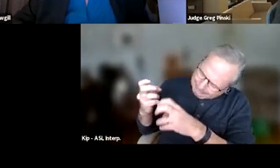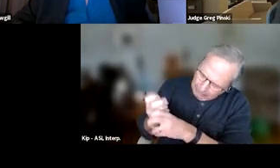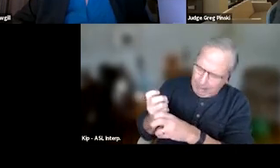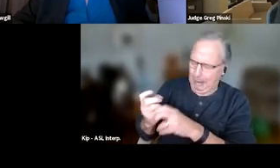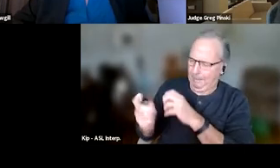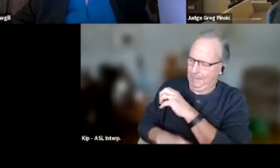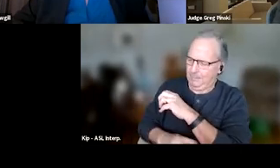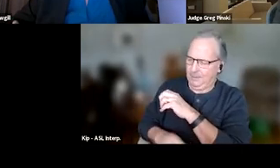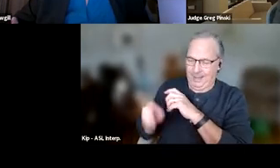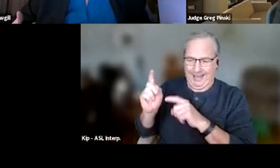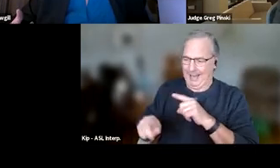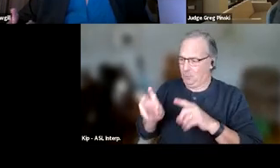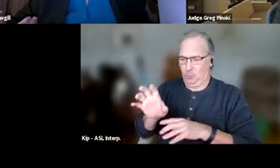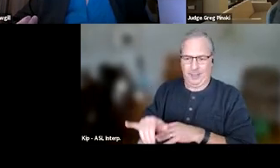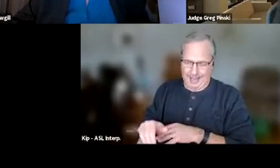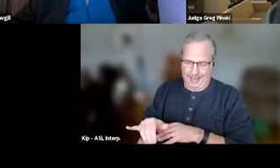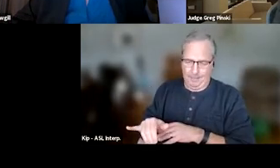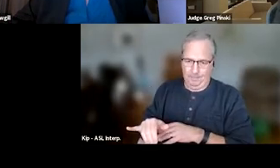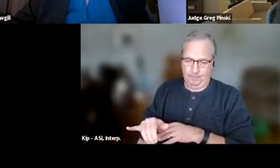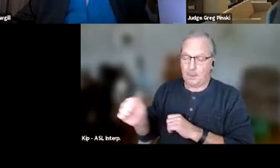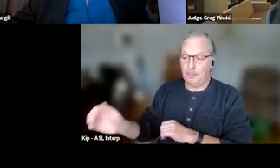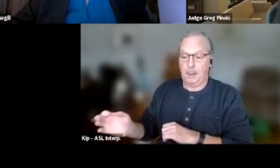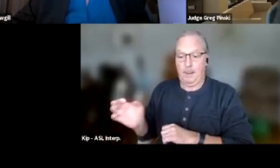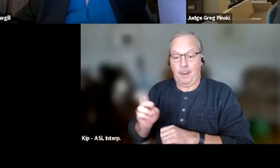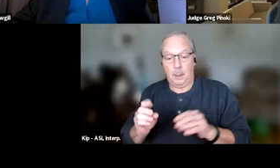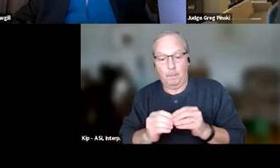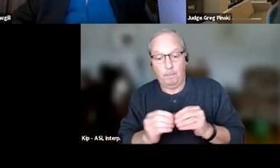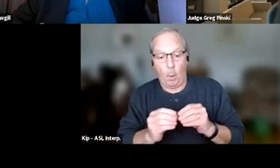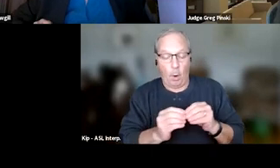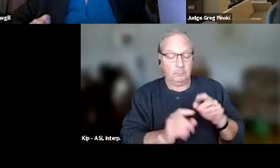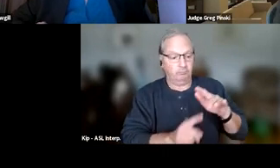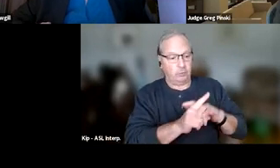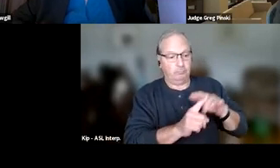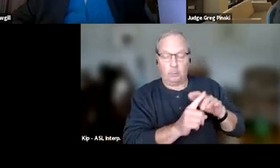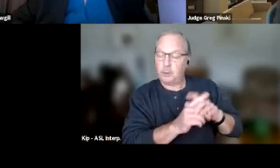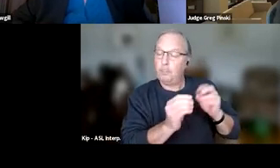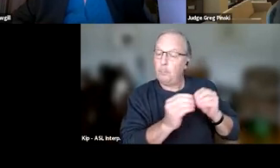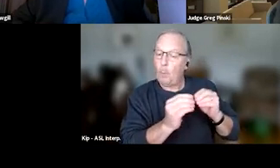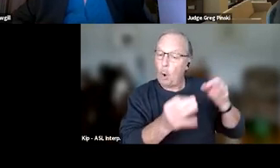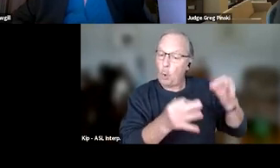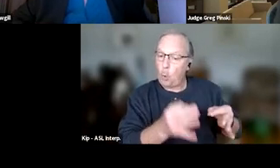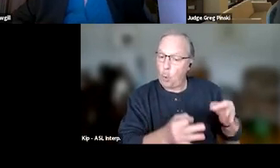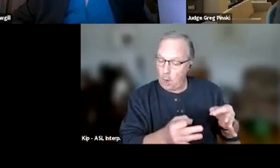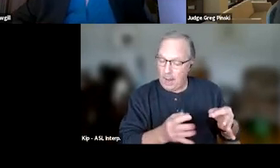Another thing you might have is a return to more frequent court appearances. So this one I wanna talk about a little bit.